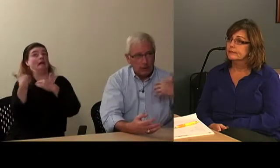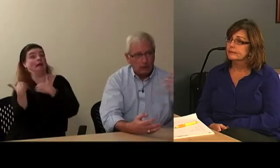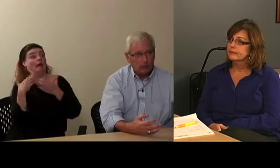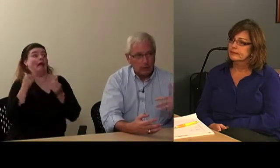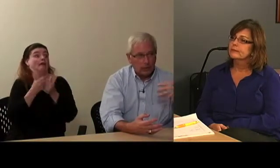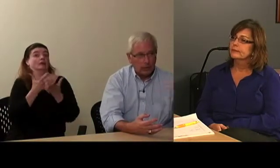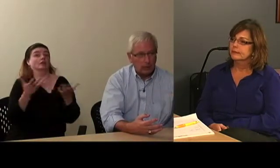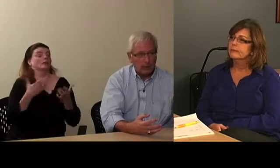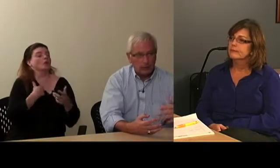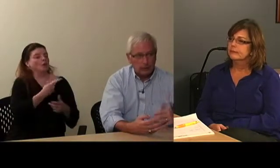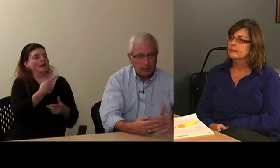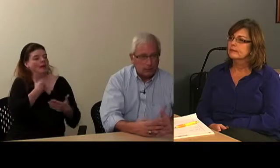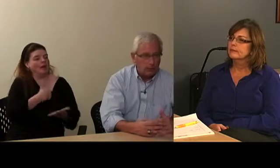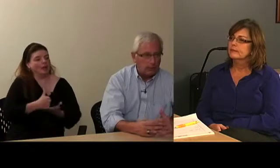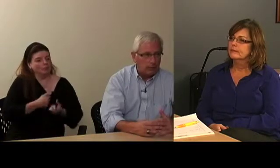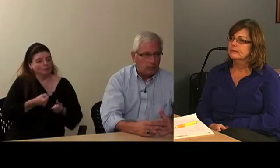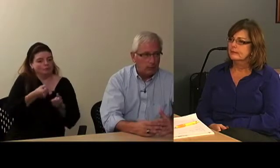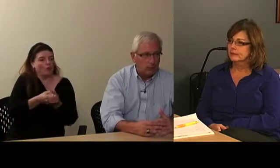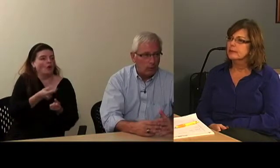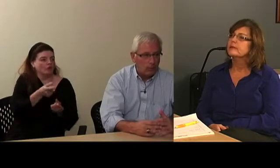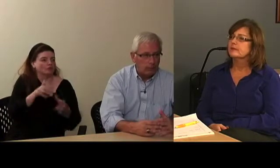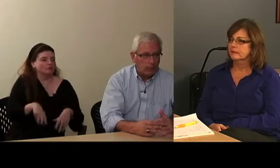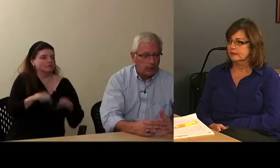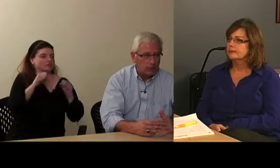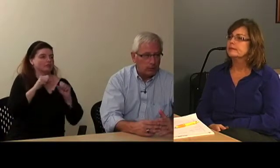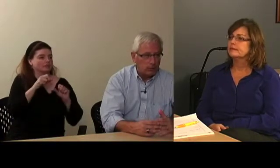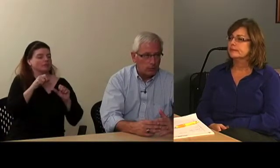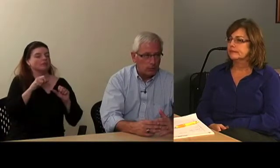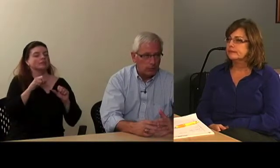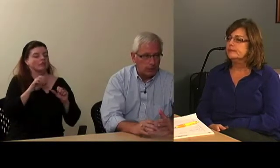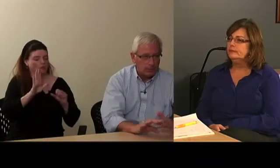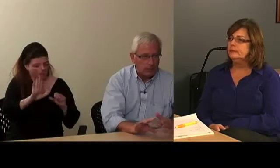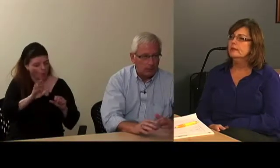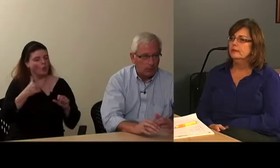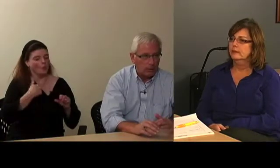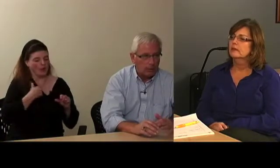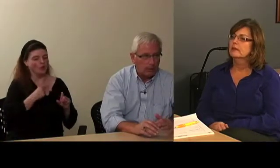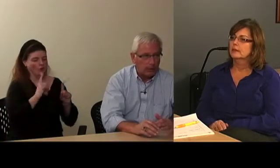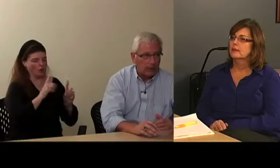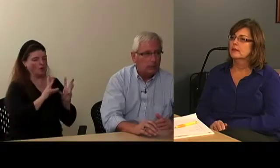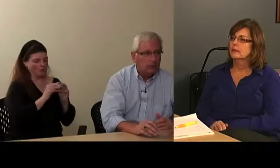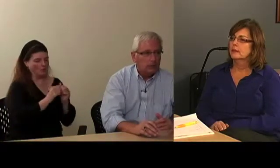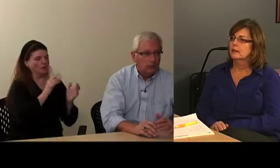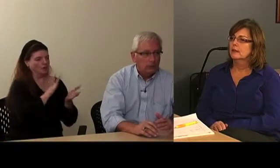We can kind of take the role of meeting with the school and she doesn't have to worry about that.